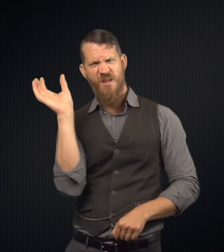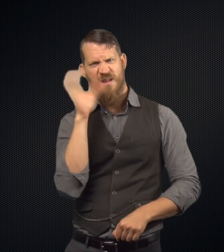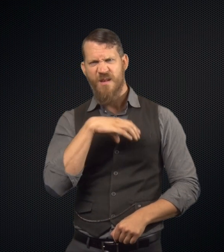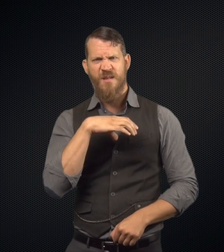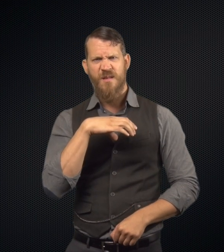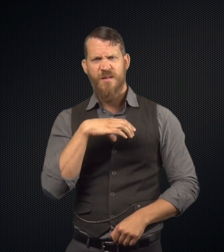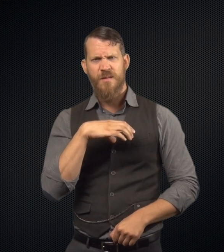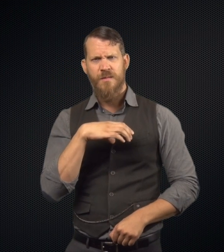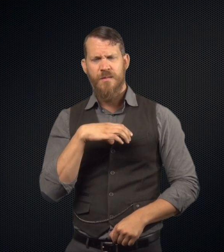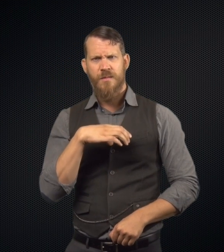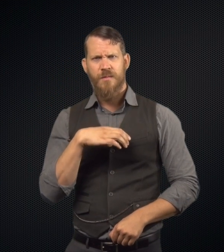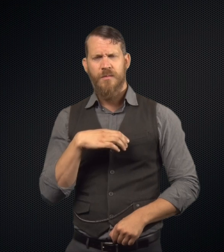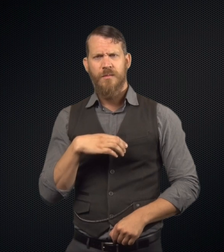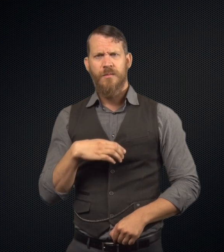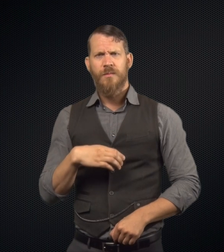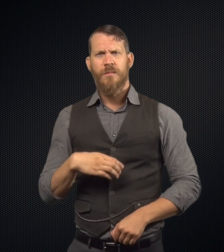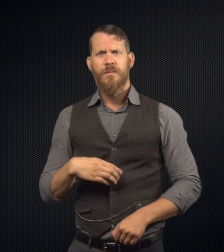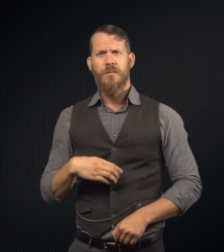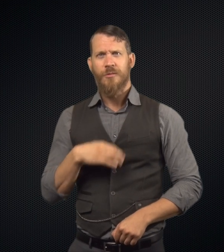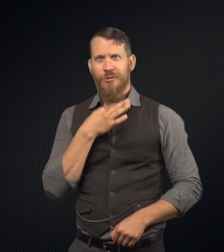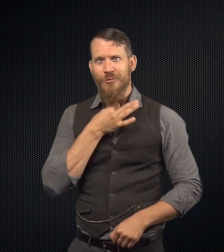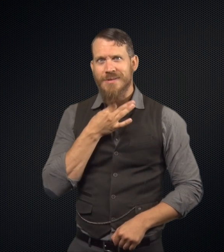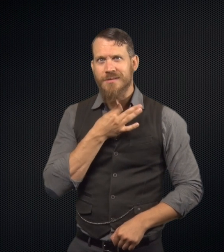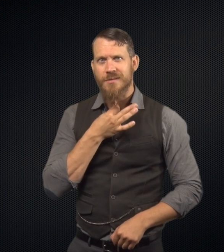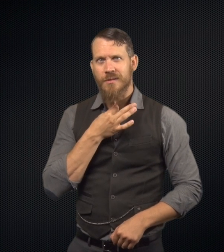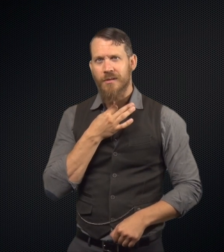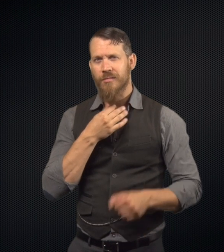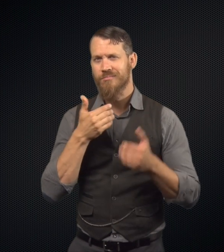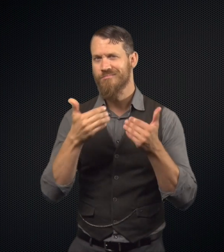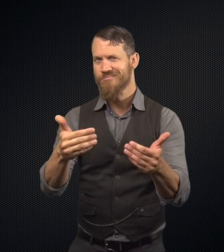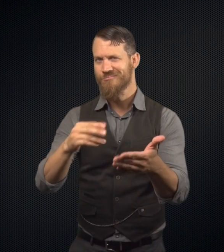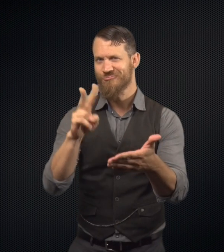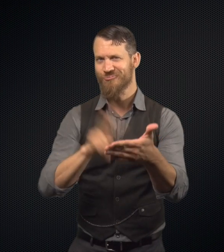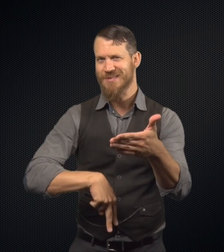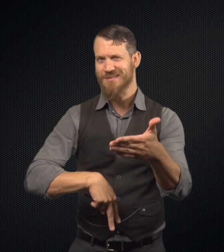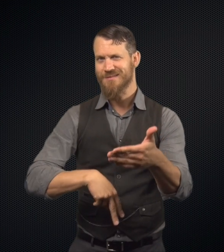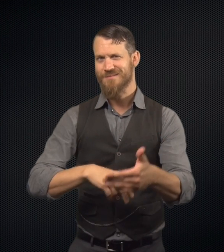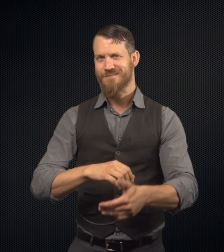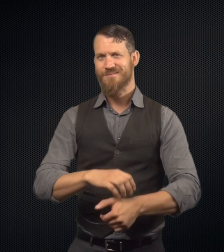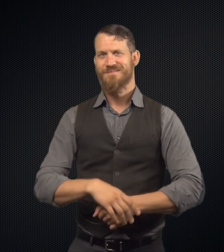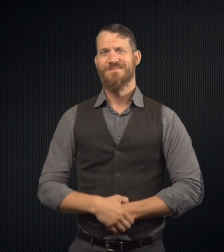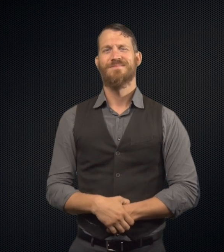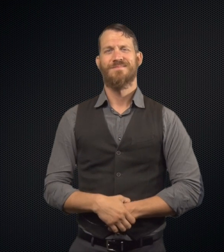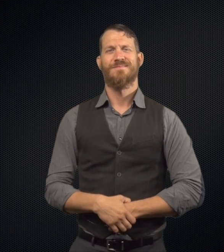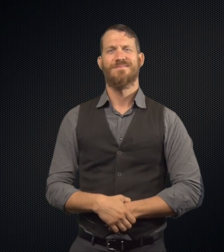Mr. Utterson thought this was so strange. Are you curious? Go ahead and read.